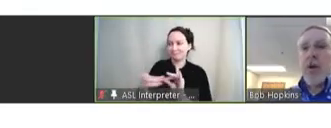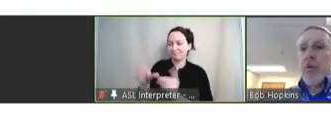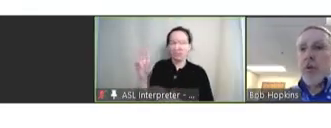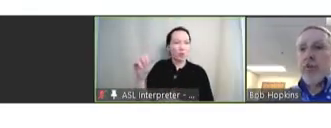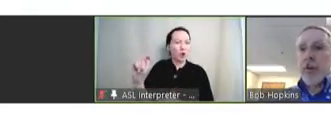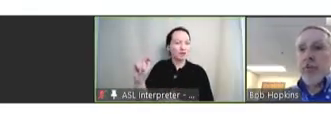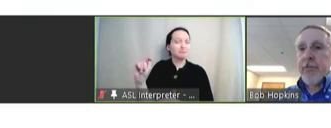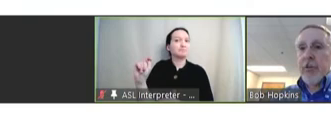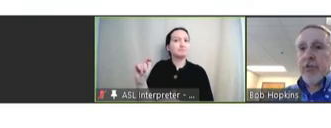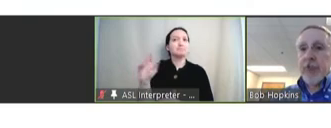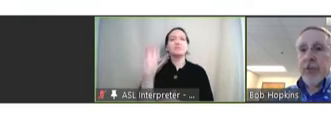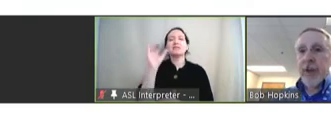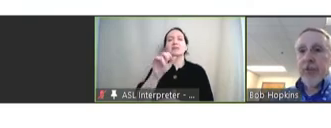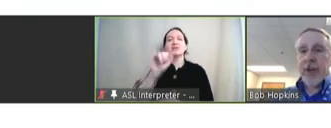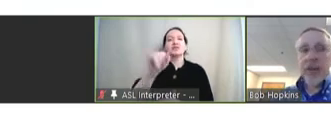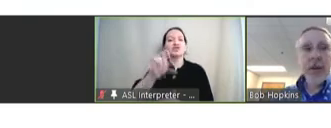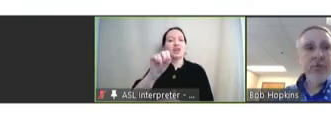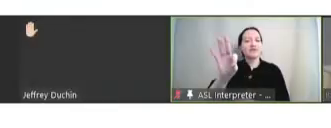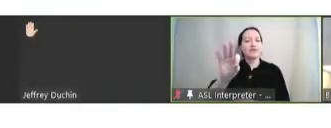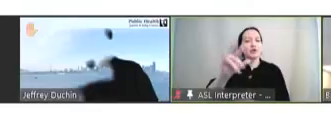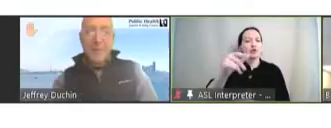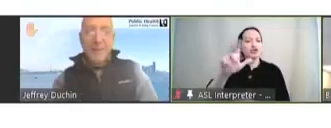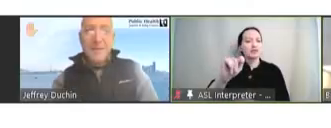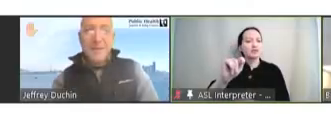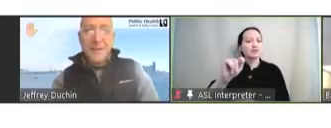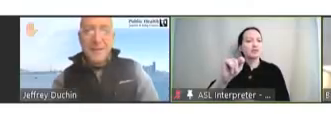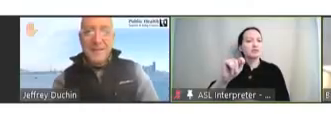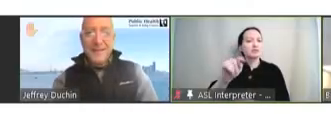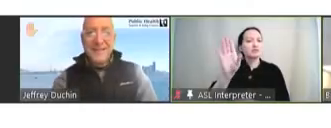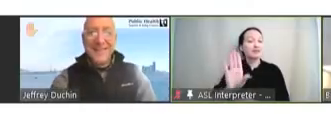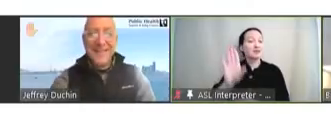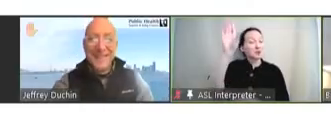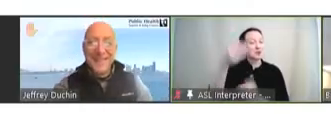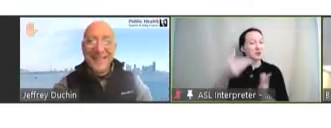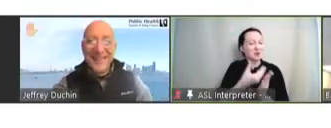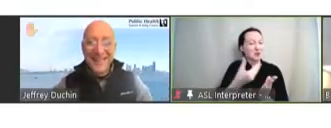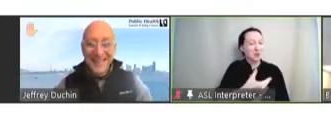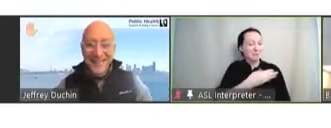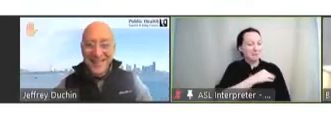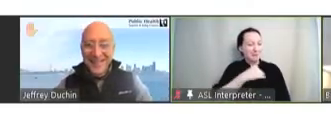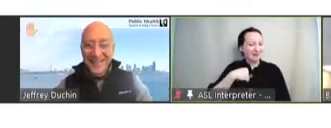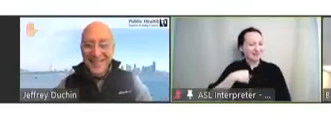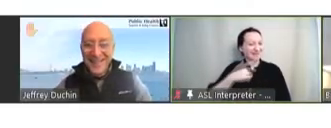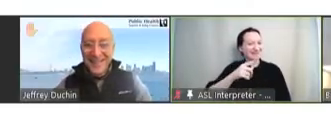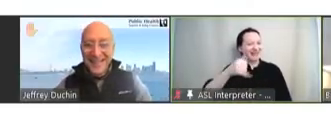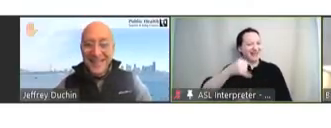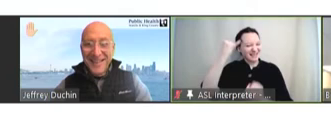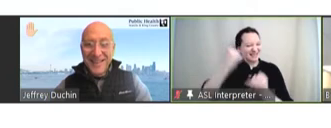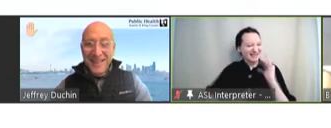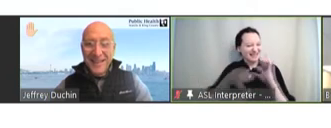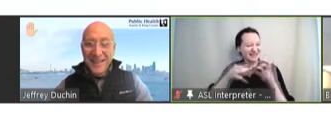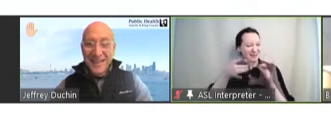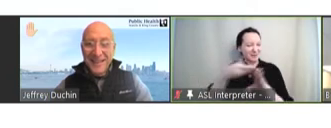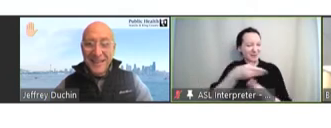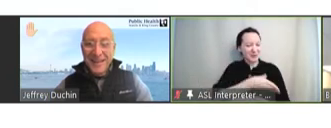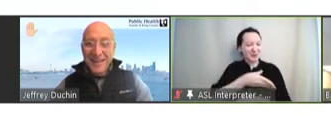Looks like Jeff Duchin has got his hand up. Jeff, as a new member we'll give you the privilege of the last statement before we move on to our next panel.